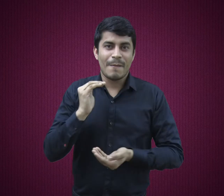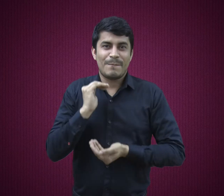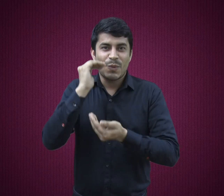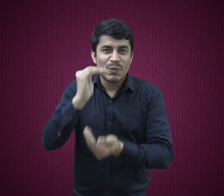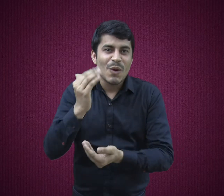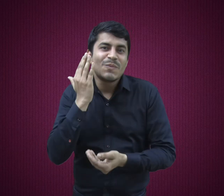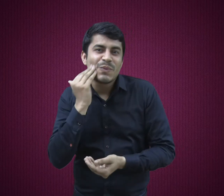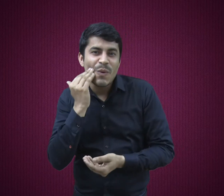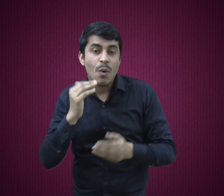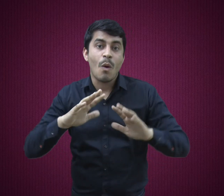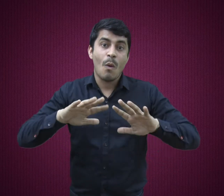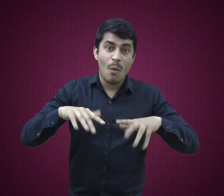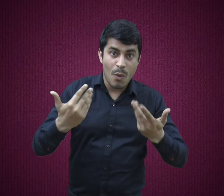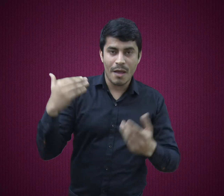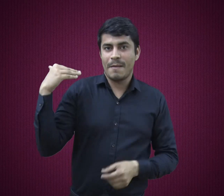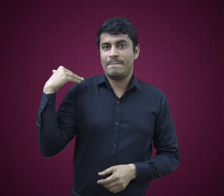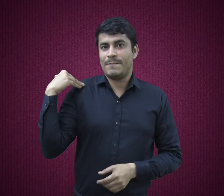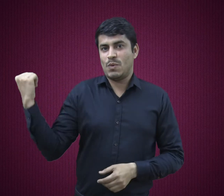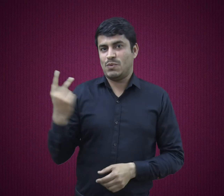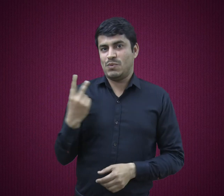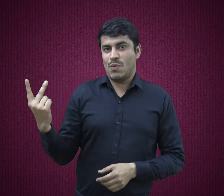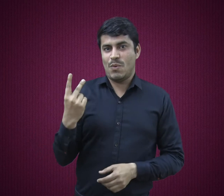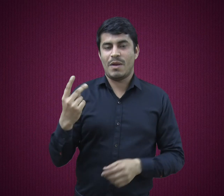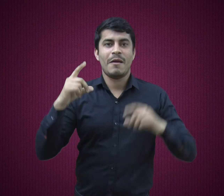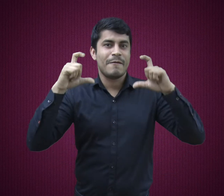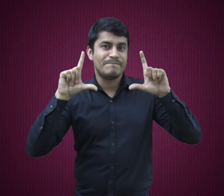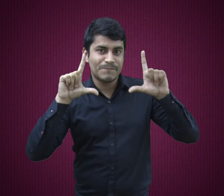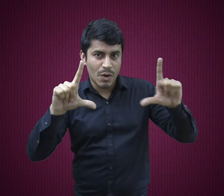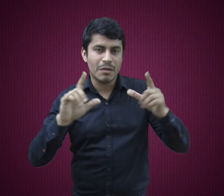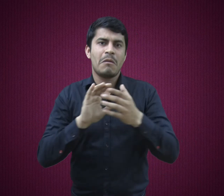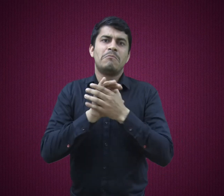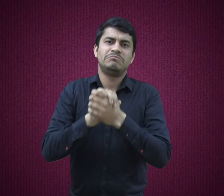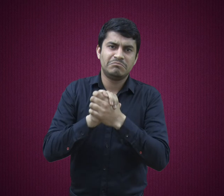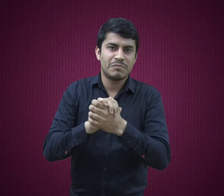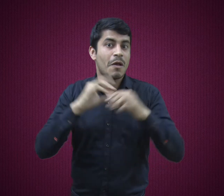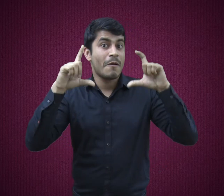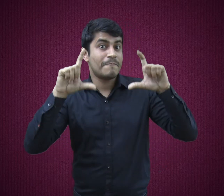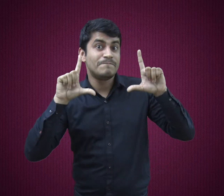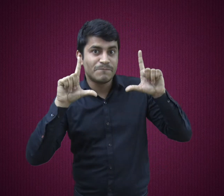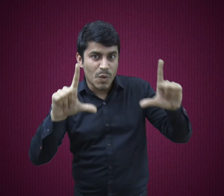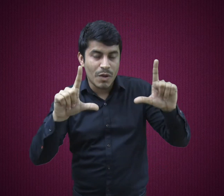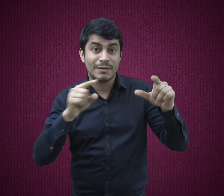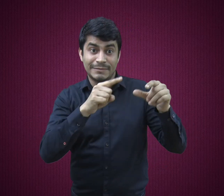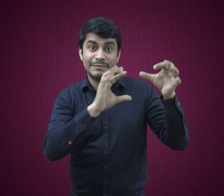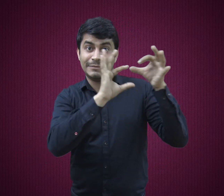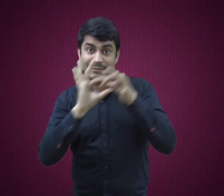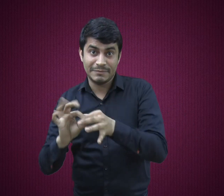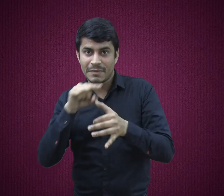of your family, children, siblings and your friends.